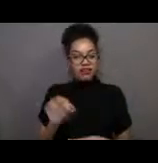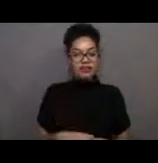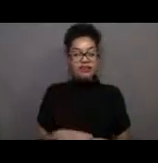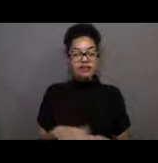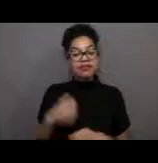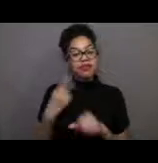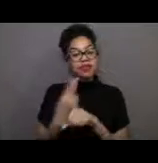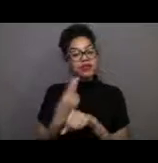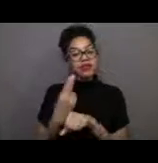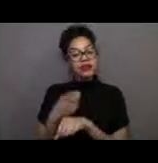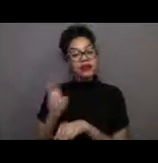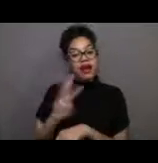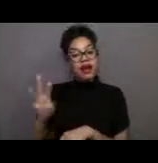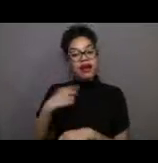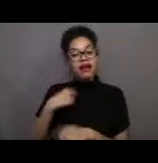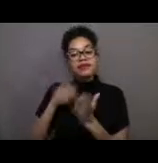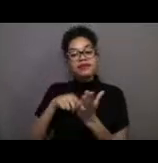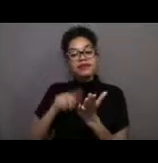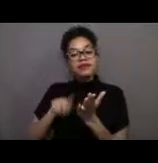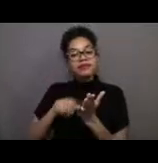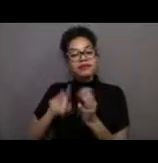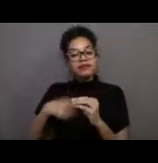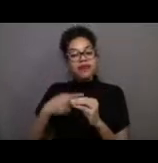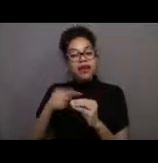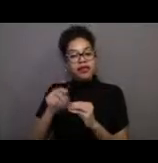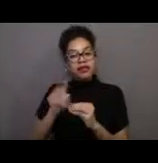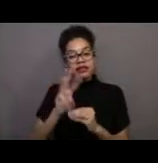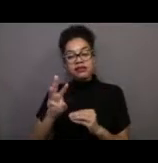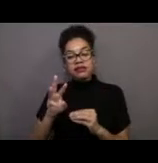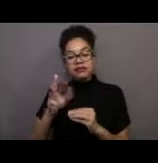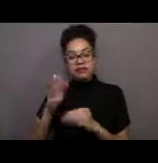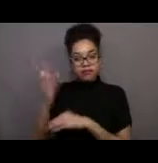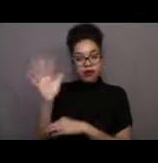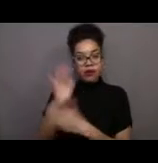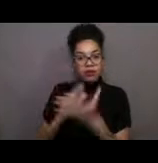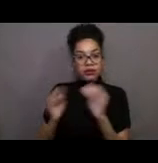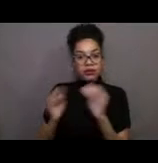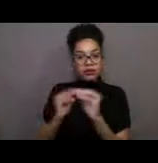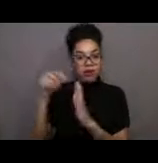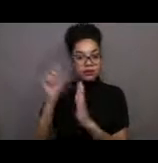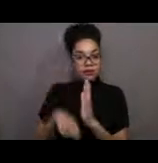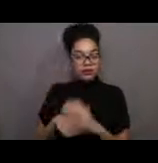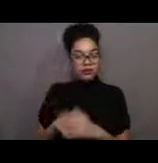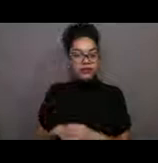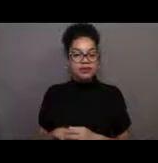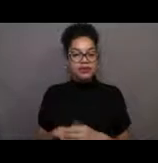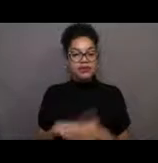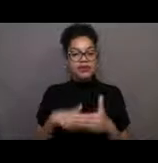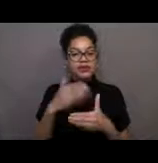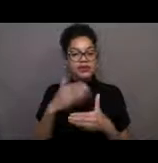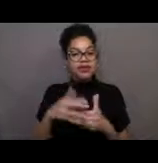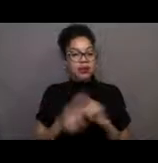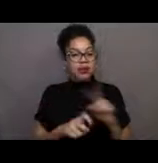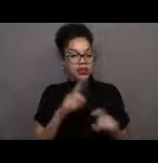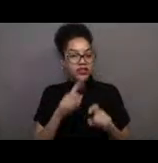and explore the sanctuary from the comfort of home. Up next, we're going to have some time for some questions, and then we'll take a dive into the deep sea.